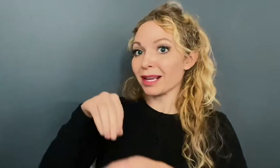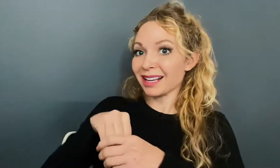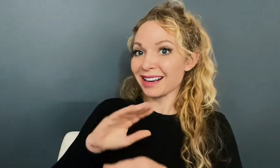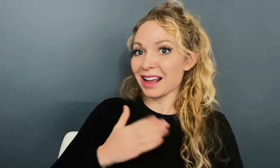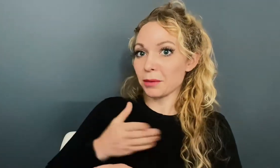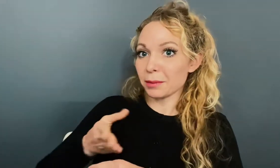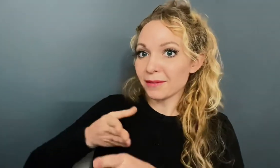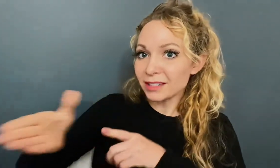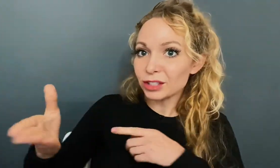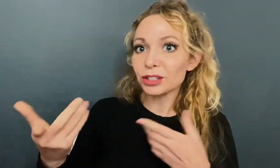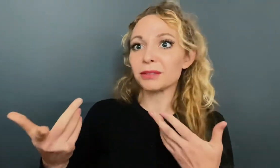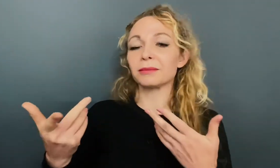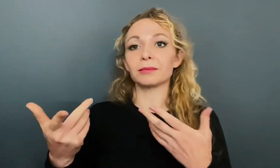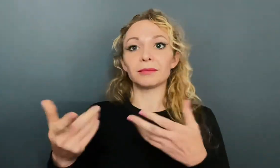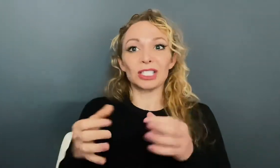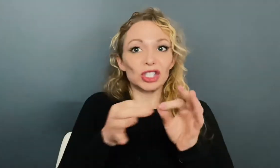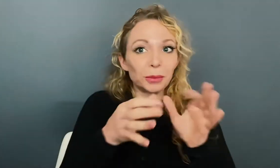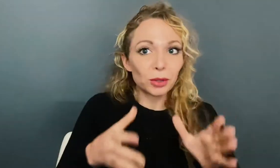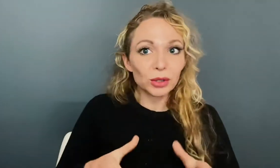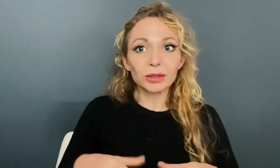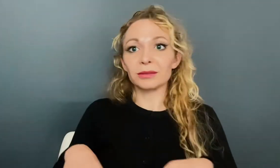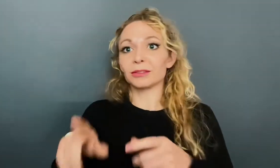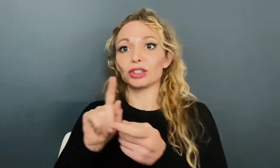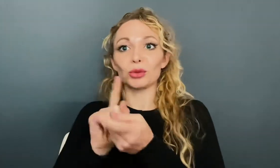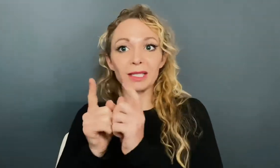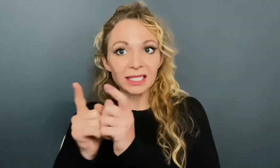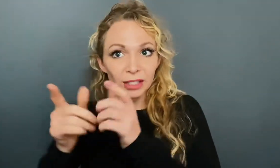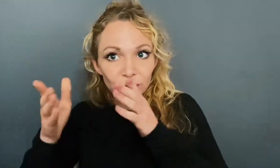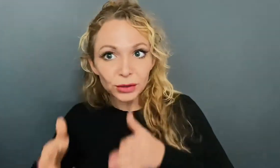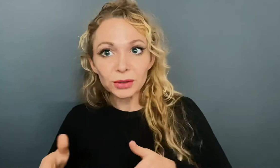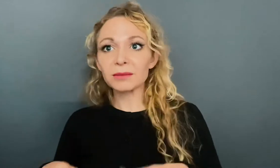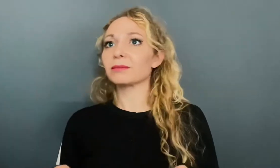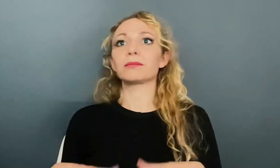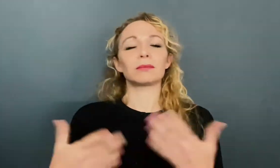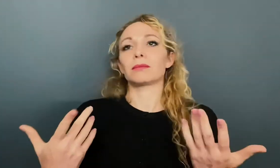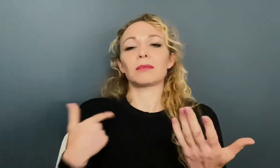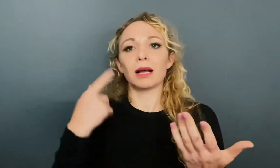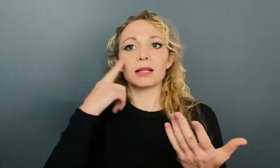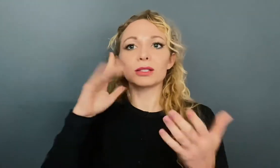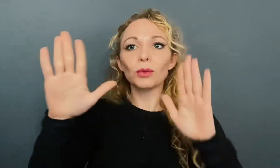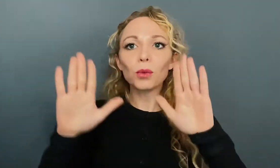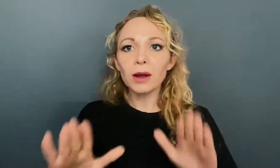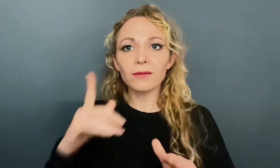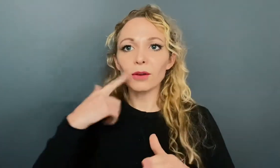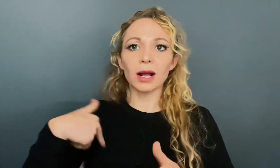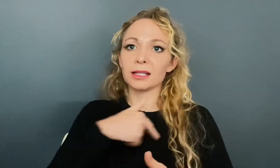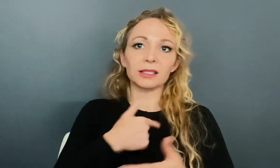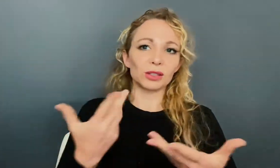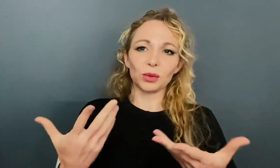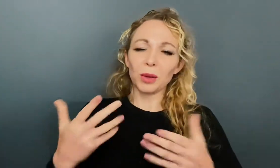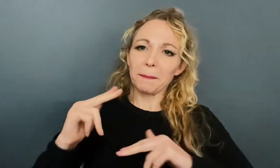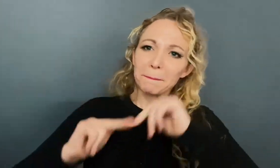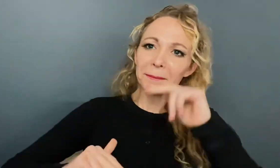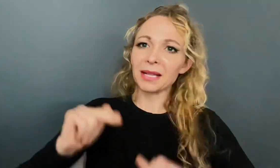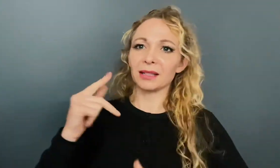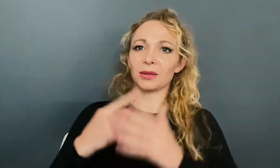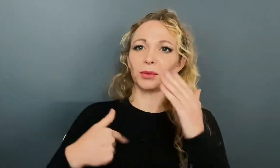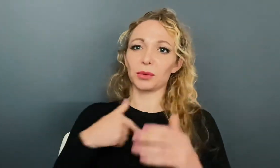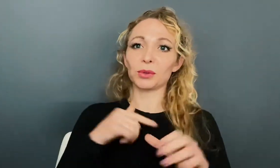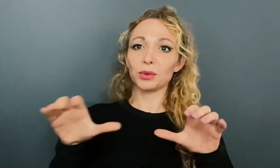our profession, both interpreters and translators. I think it's great that we are building on the work we do